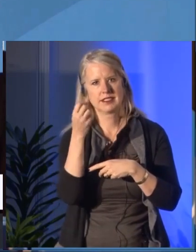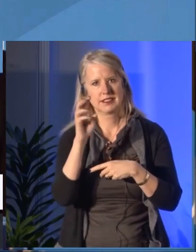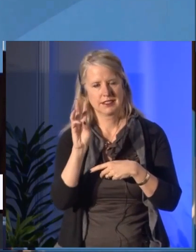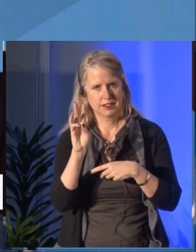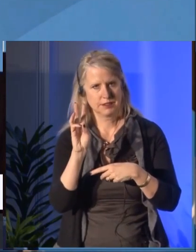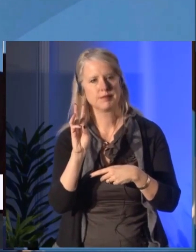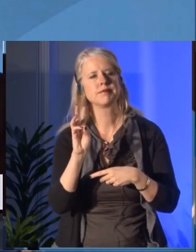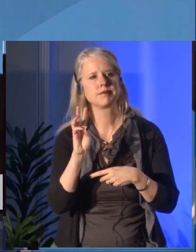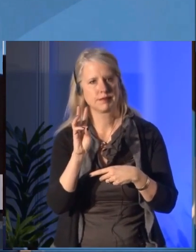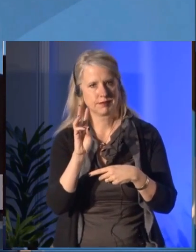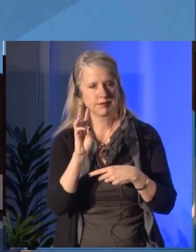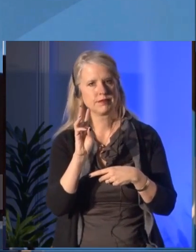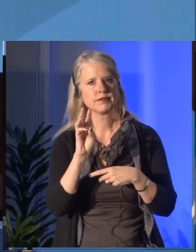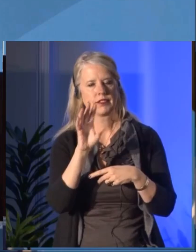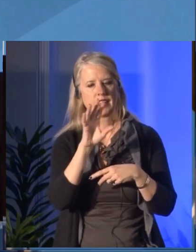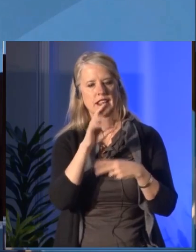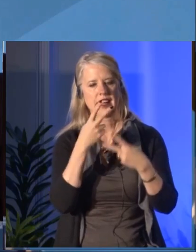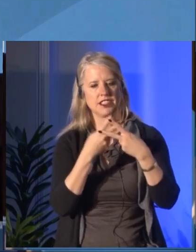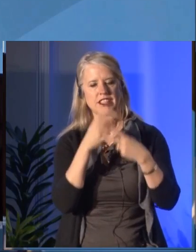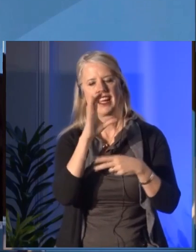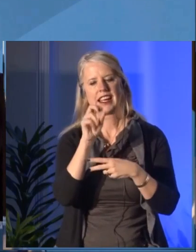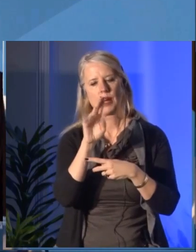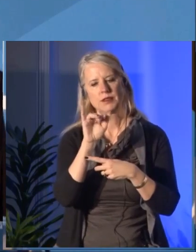on the web in the coming days.